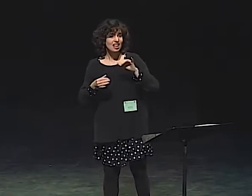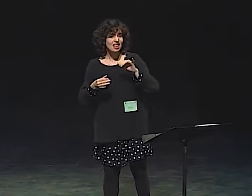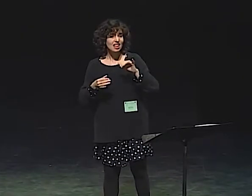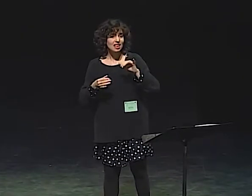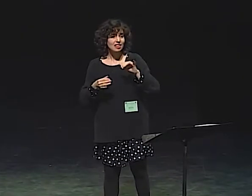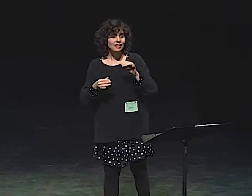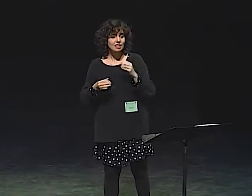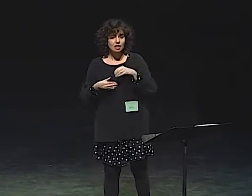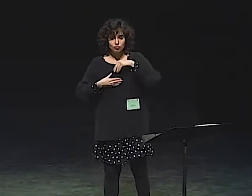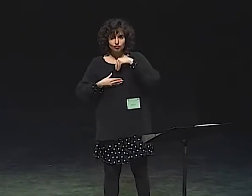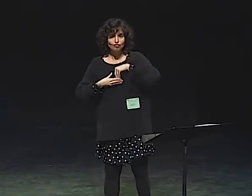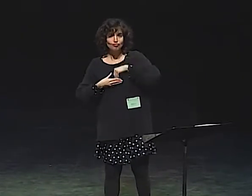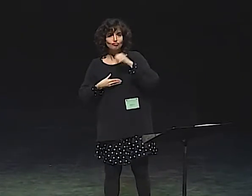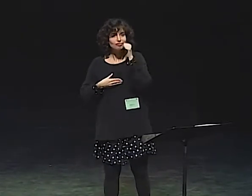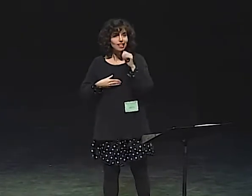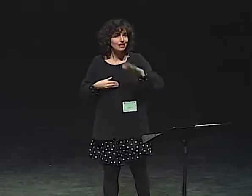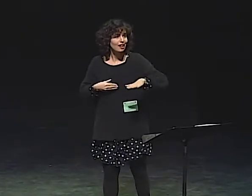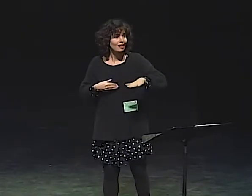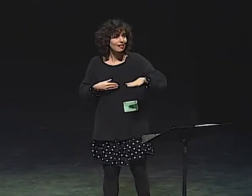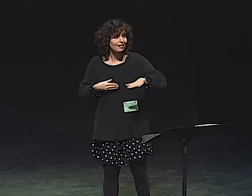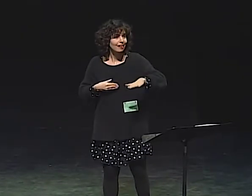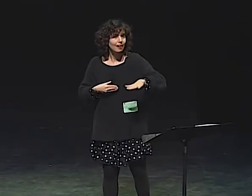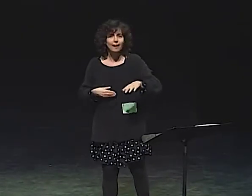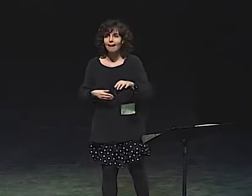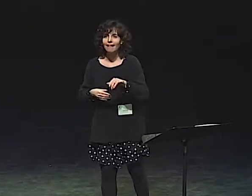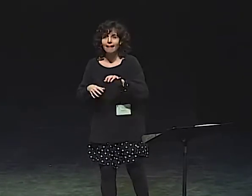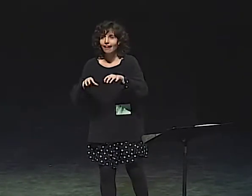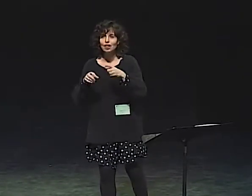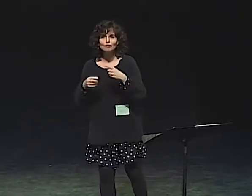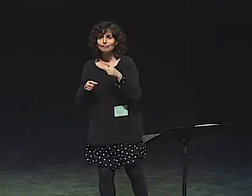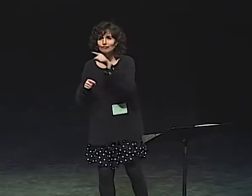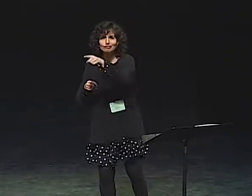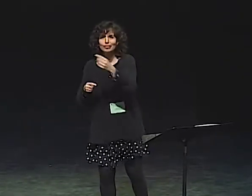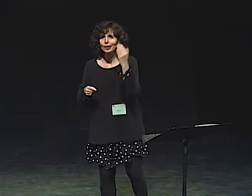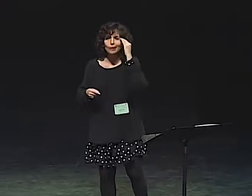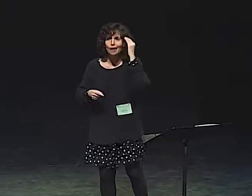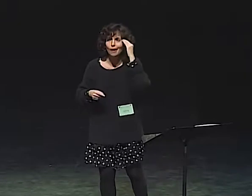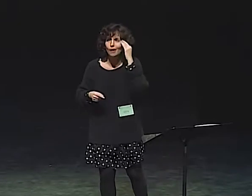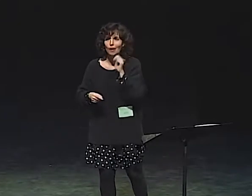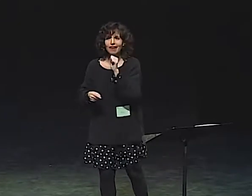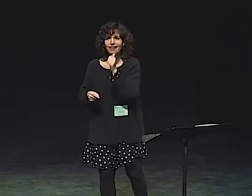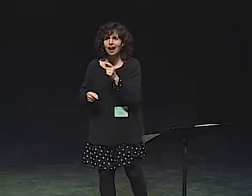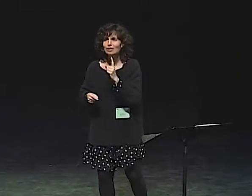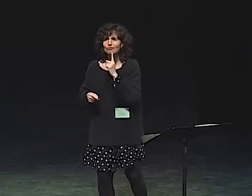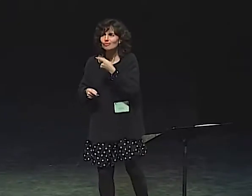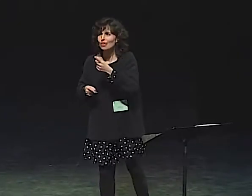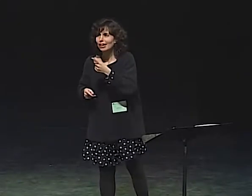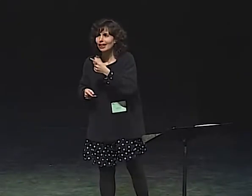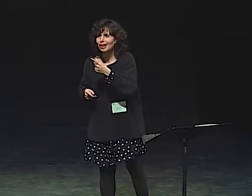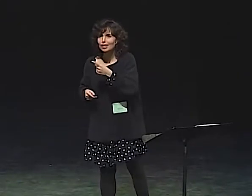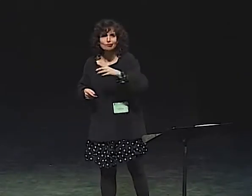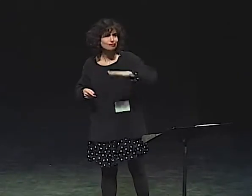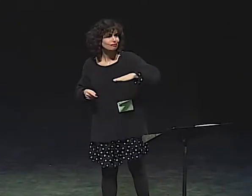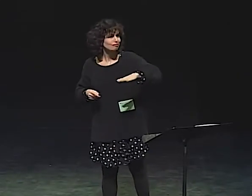WE WERE TALKING ABOUT THE MEANING BEHIND A PARTICULAR WORD. SO WHEN WE TALK ABOUT THE INNER CHILD,